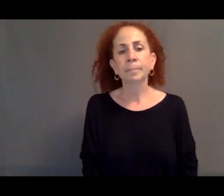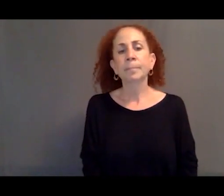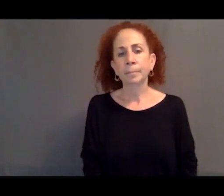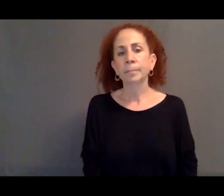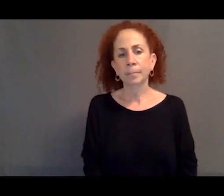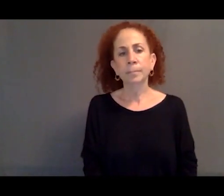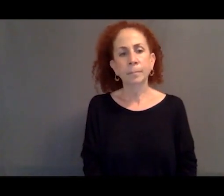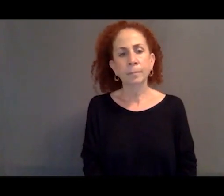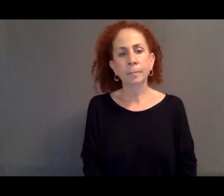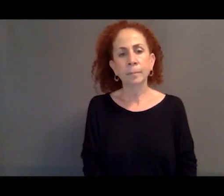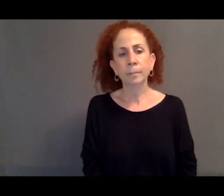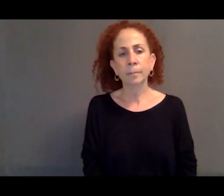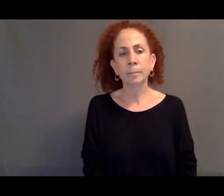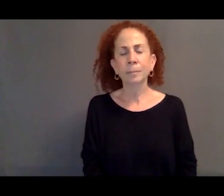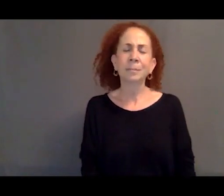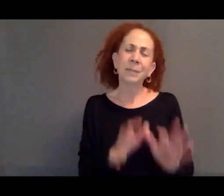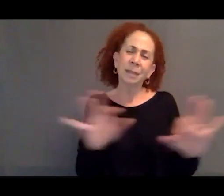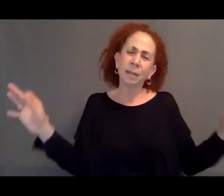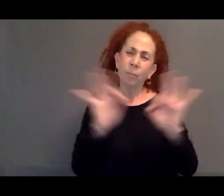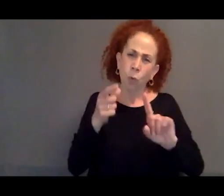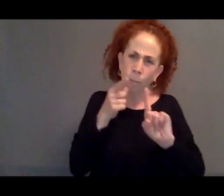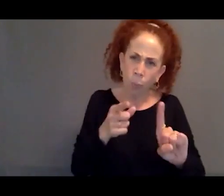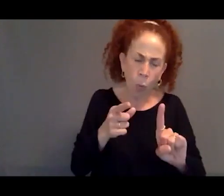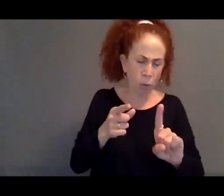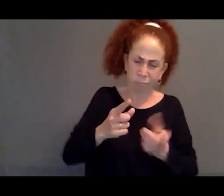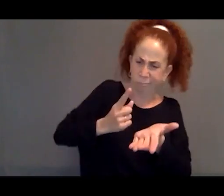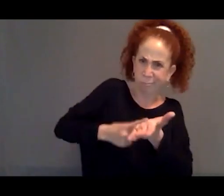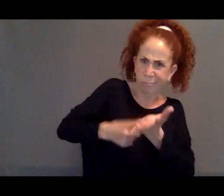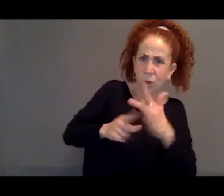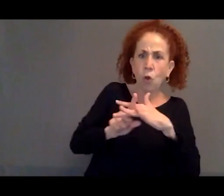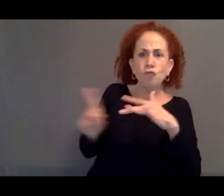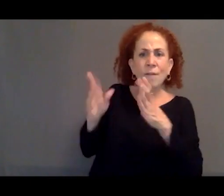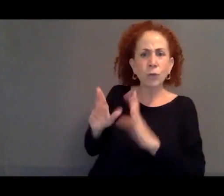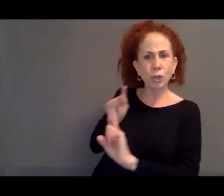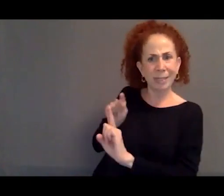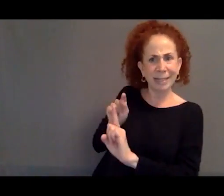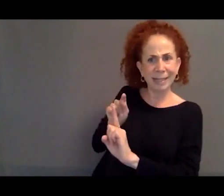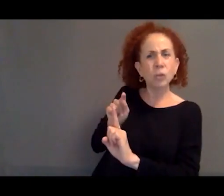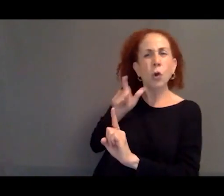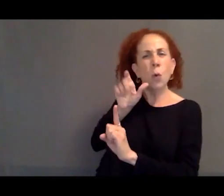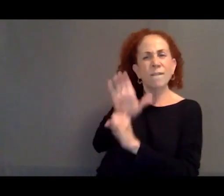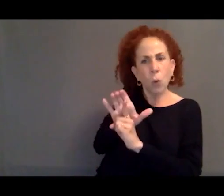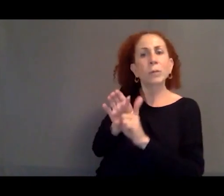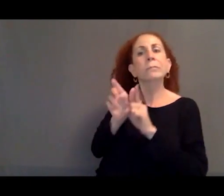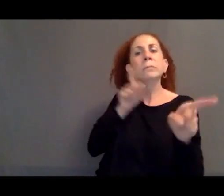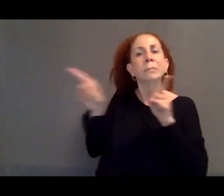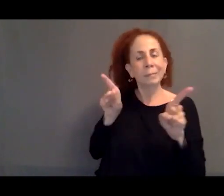The key here is, when we're talking about refugees as displaced people, most refugees